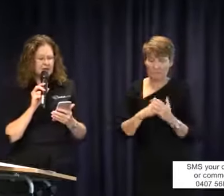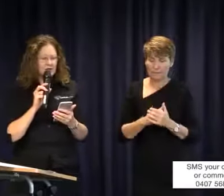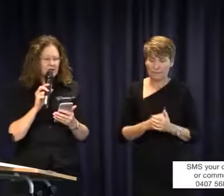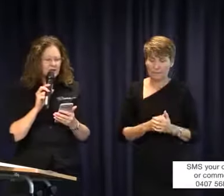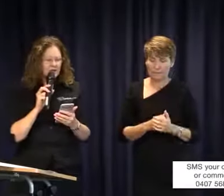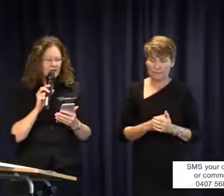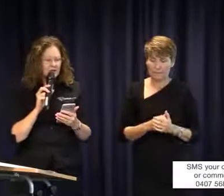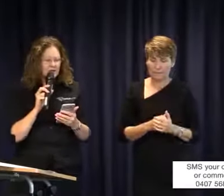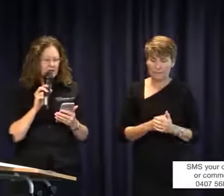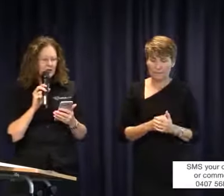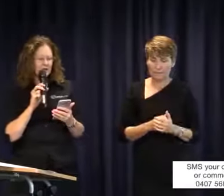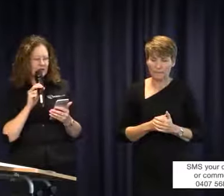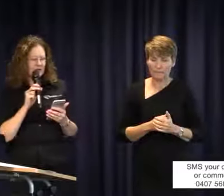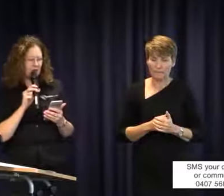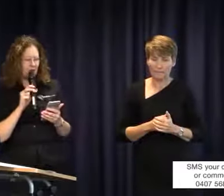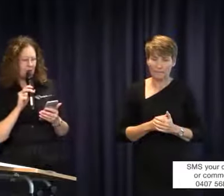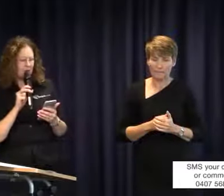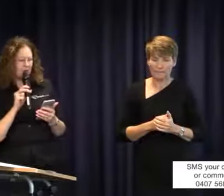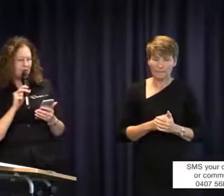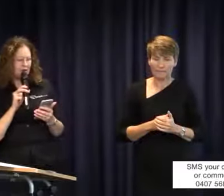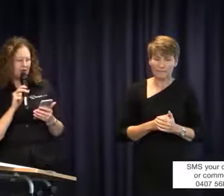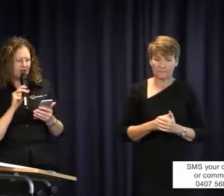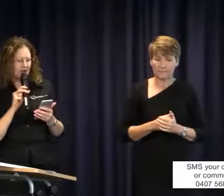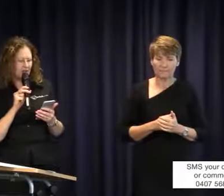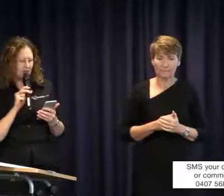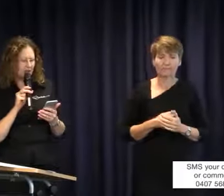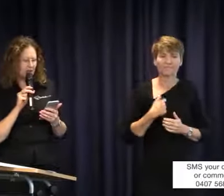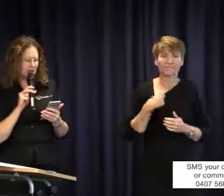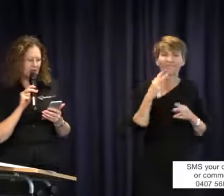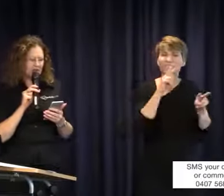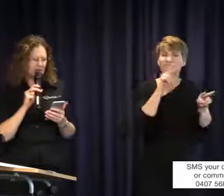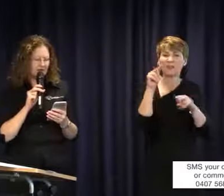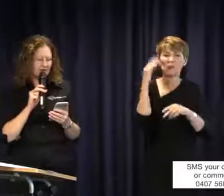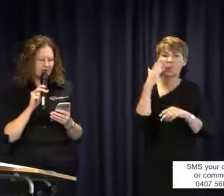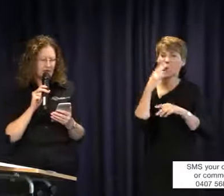that schoolteachers make choices about what communication mode to use with deaf kids.